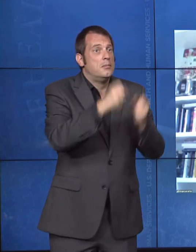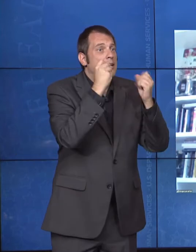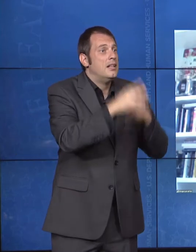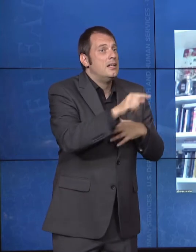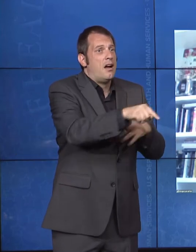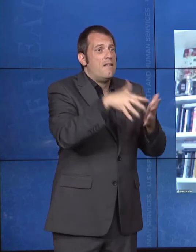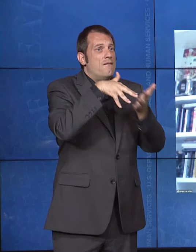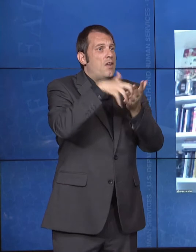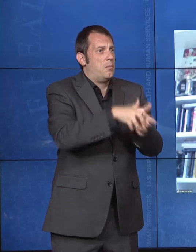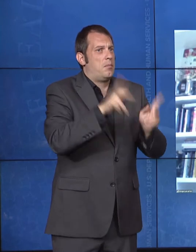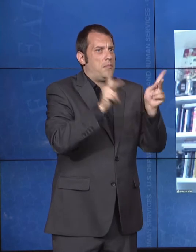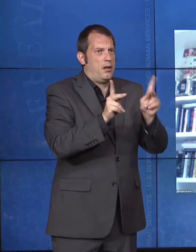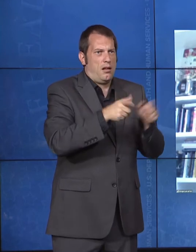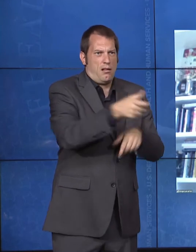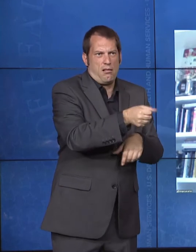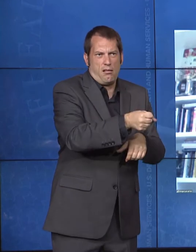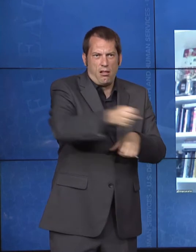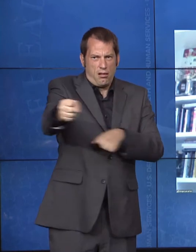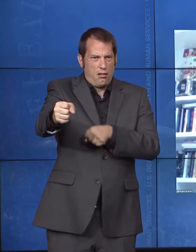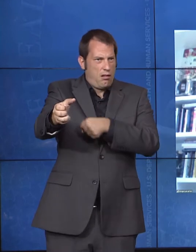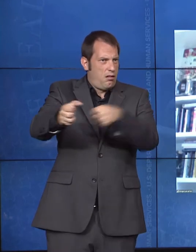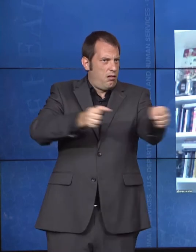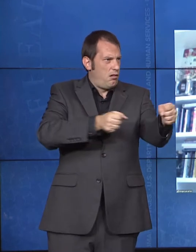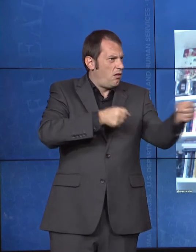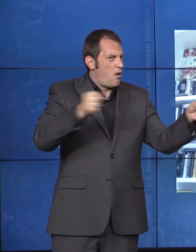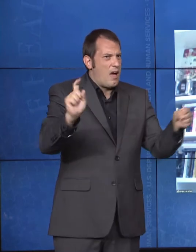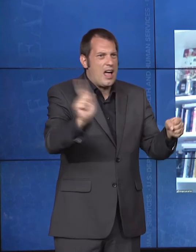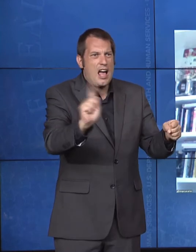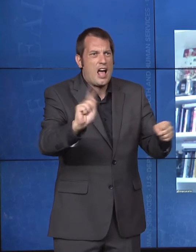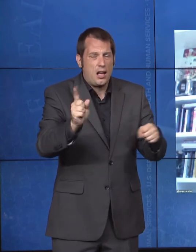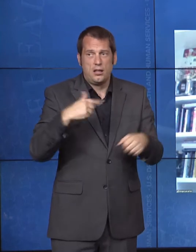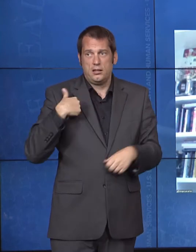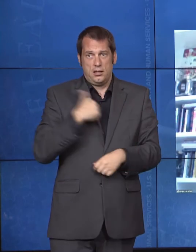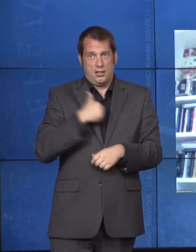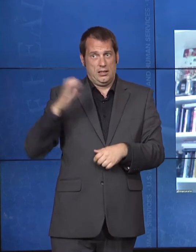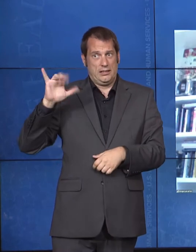have not been suspended and that includes the Olmstead mandate. And we want to be aware